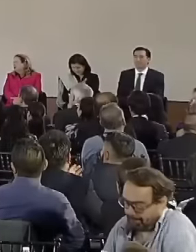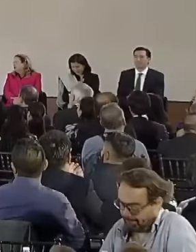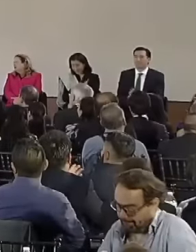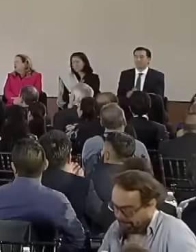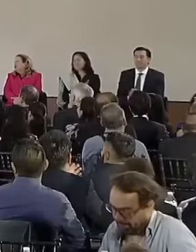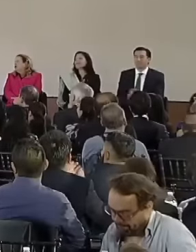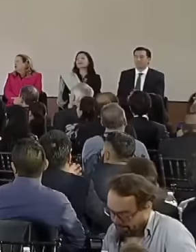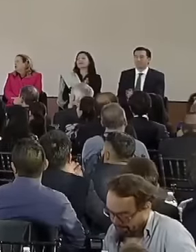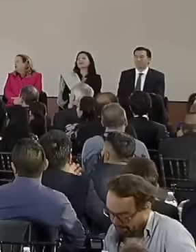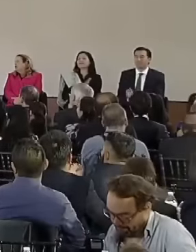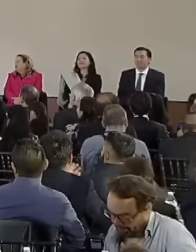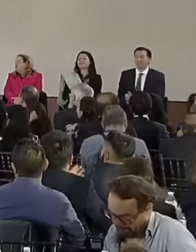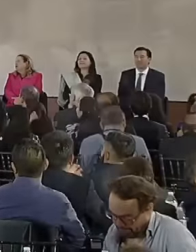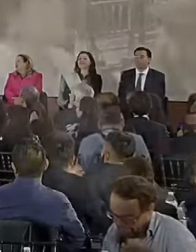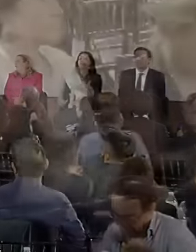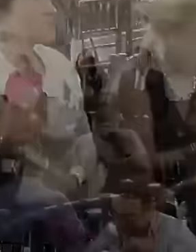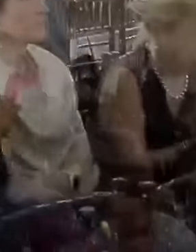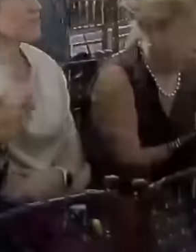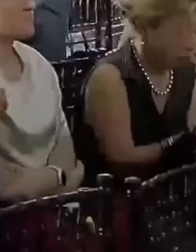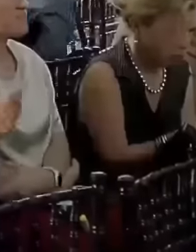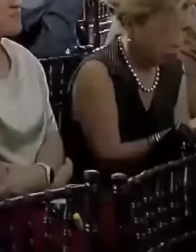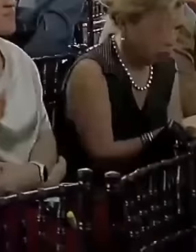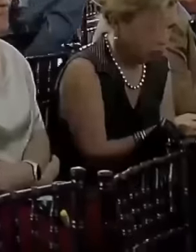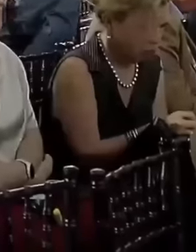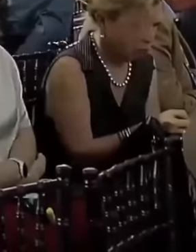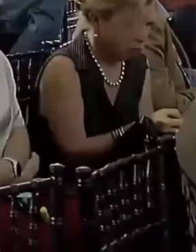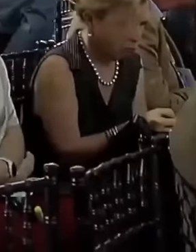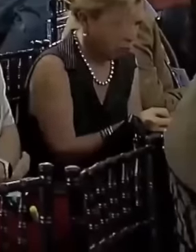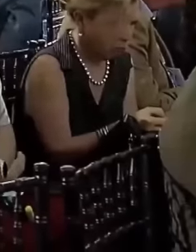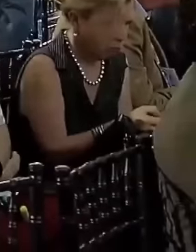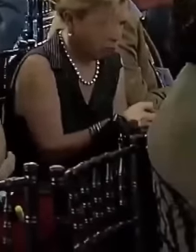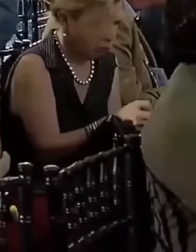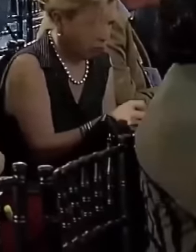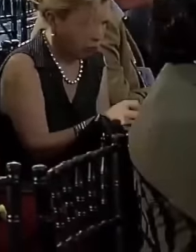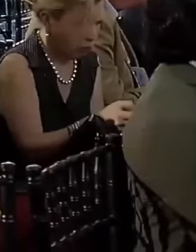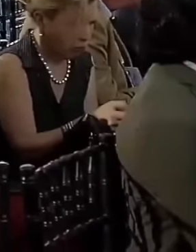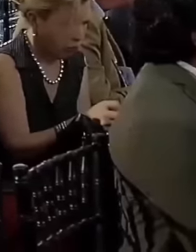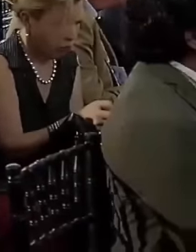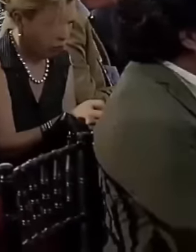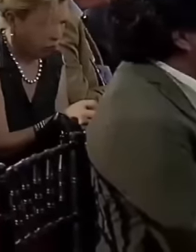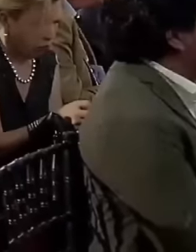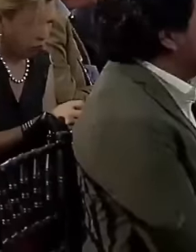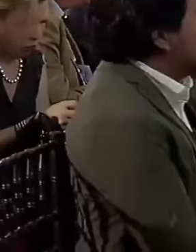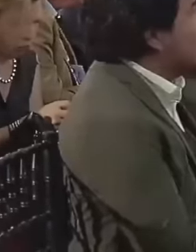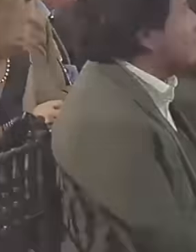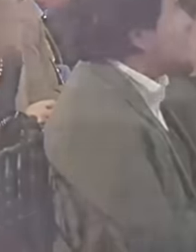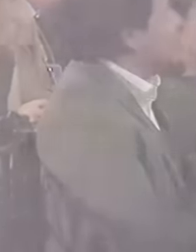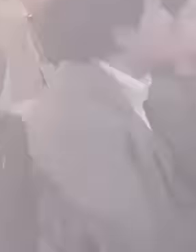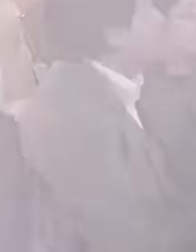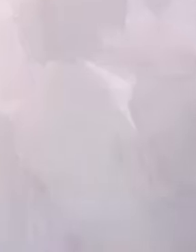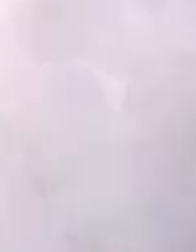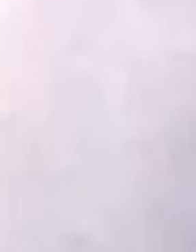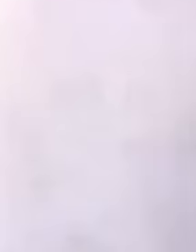a lump in their throat they are overwhelmed by the fear of losing their great privileges that they enjoy to this day,